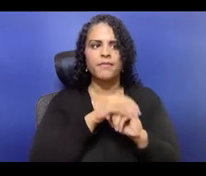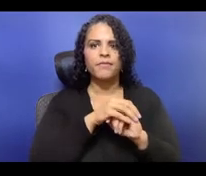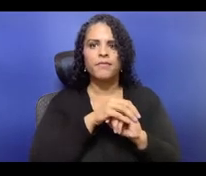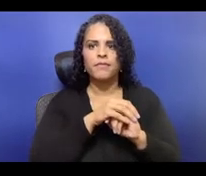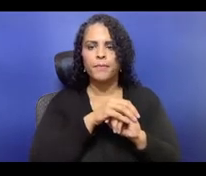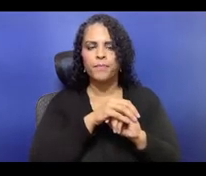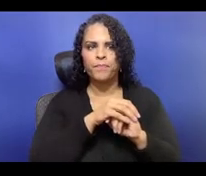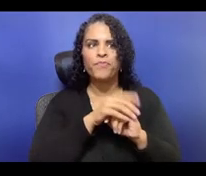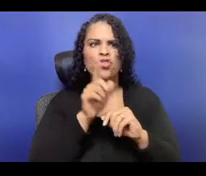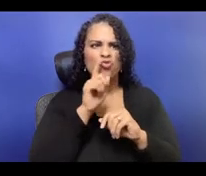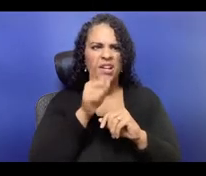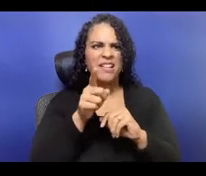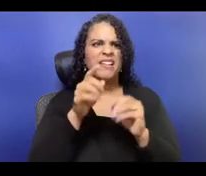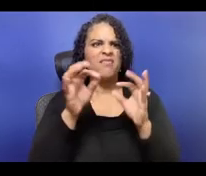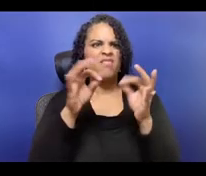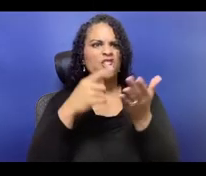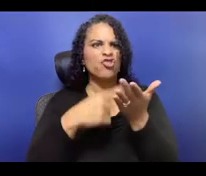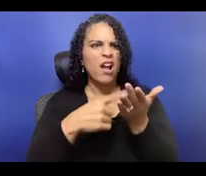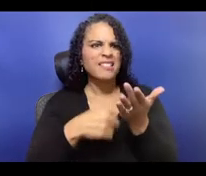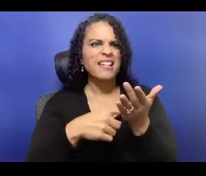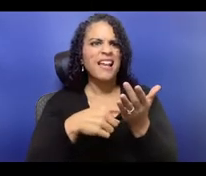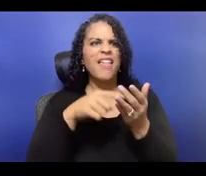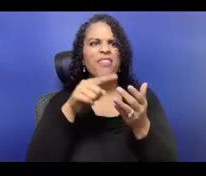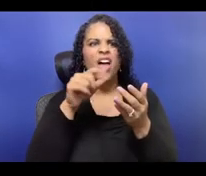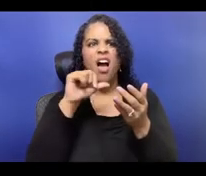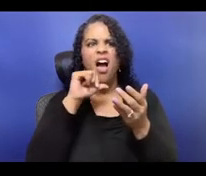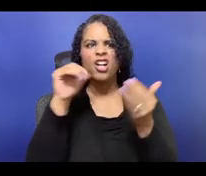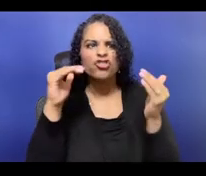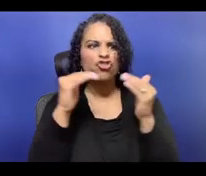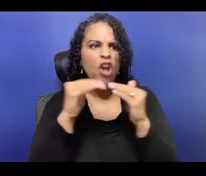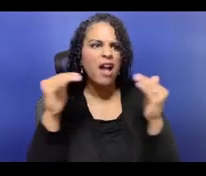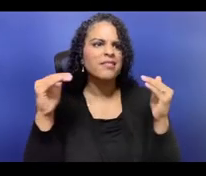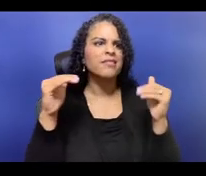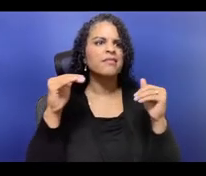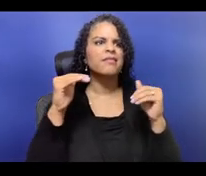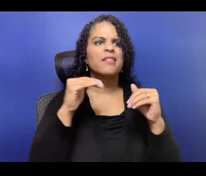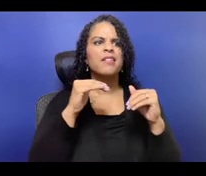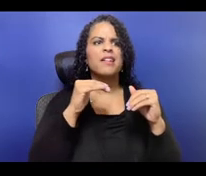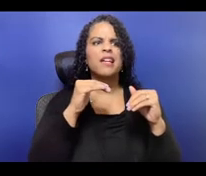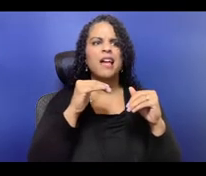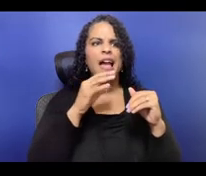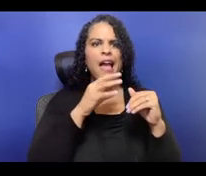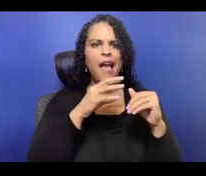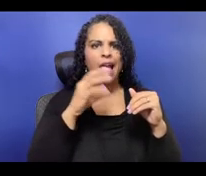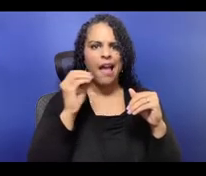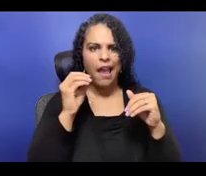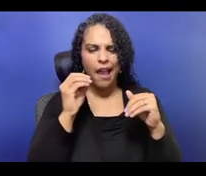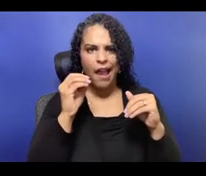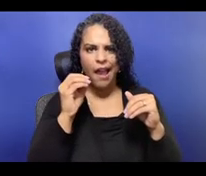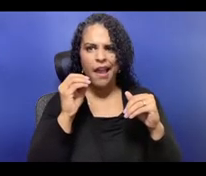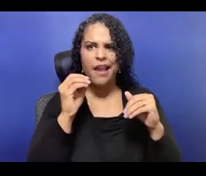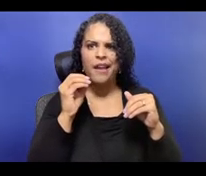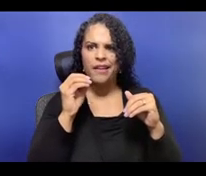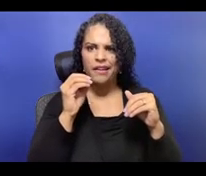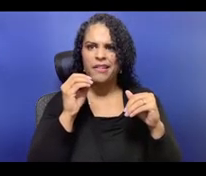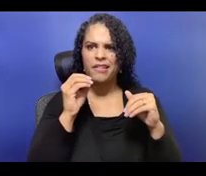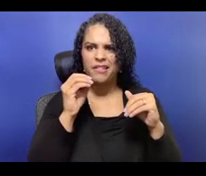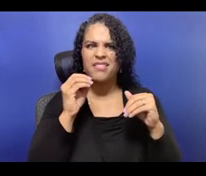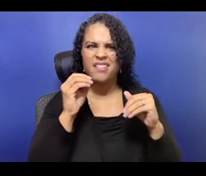to get those to you as well. And over to you, Anna. Thanks, Zoom, the platform that we're using today,